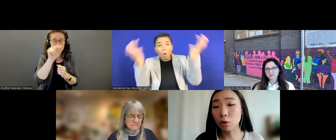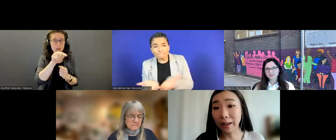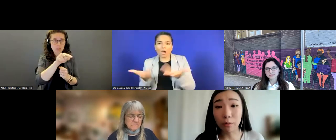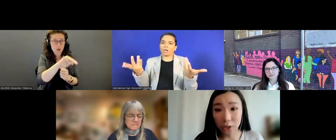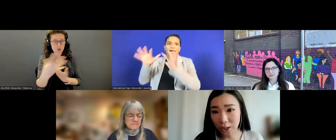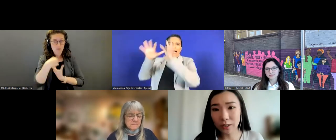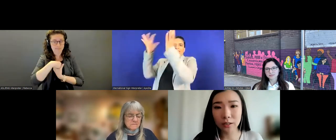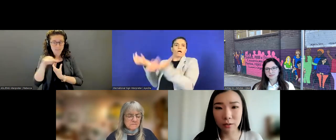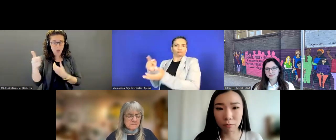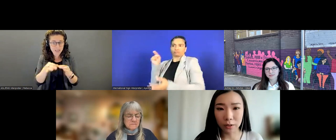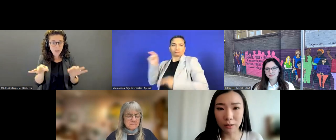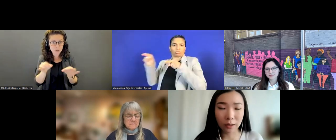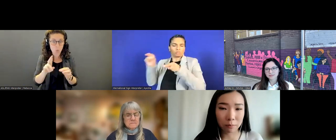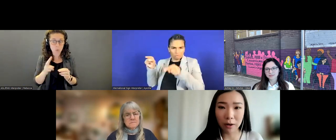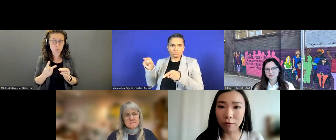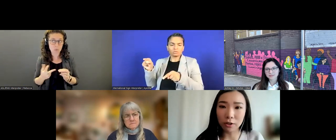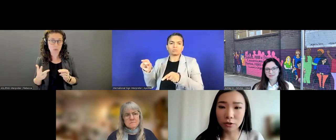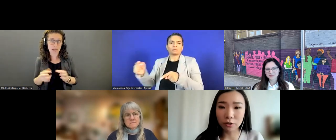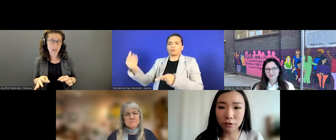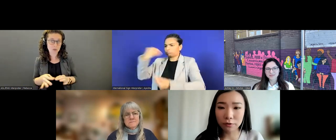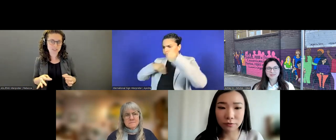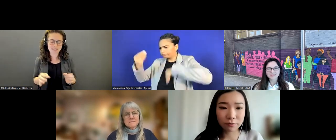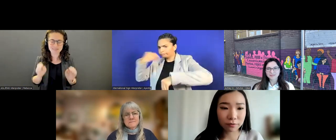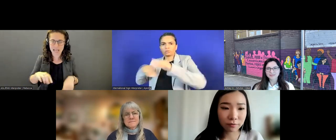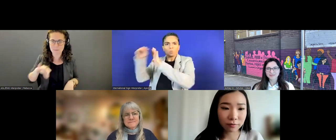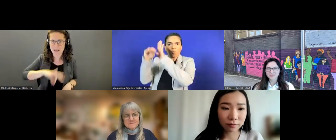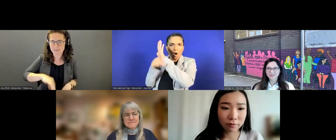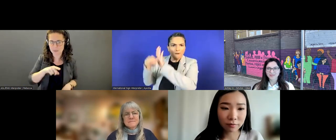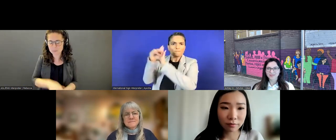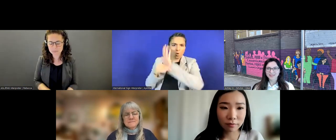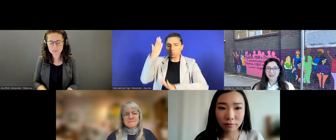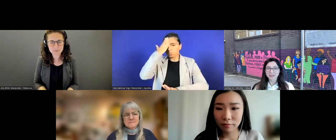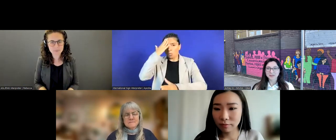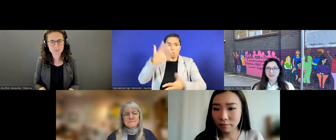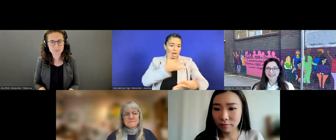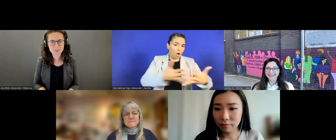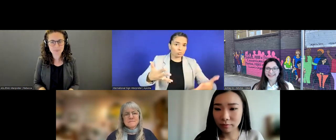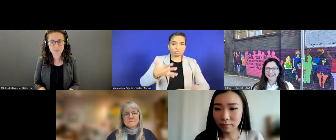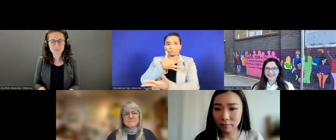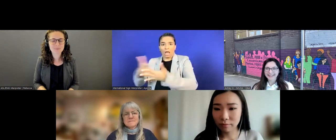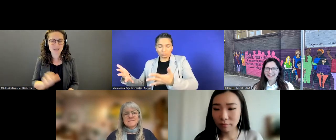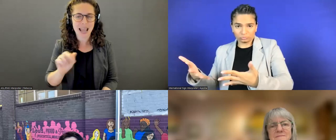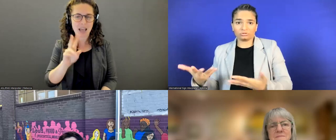or languages can be beneficial. Ashley Holben: Very true. All right.